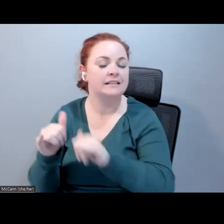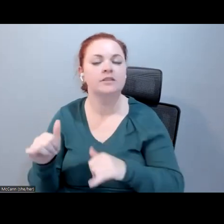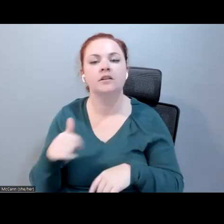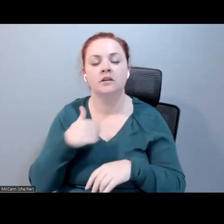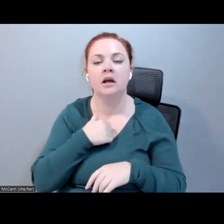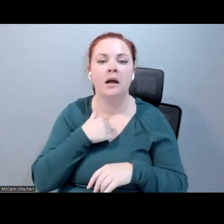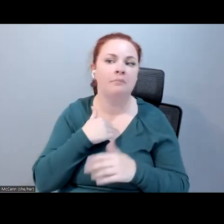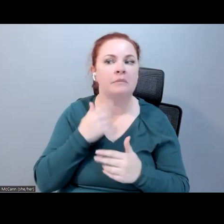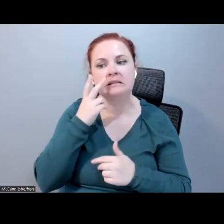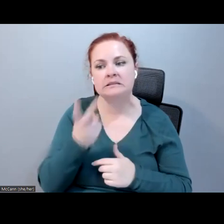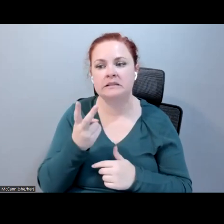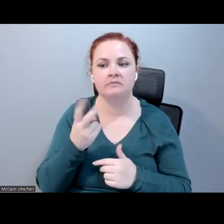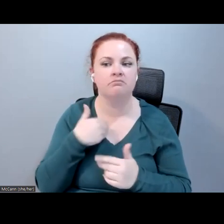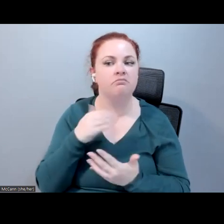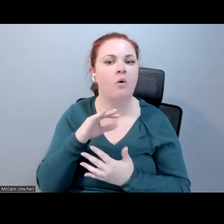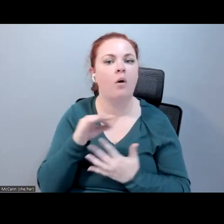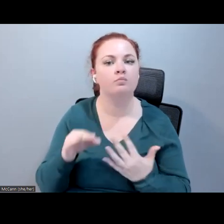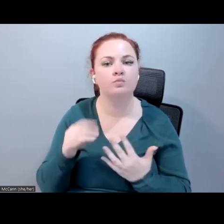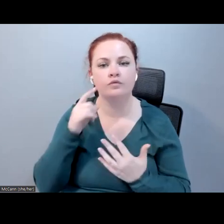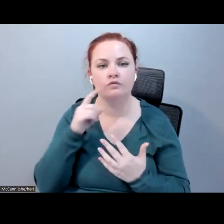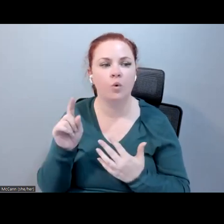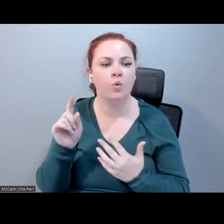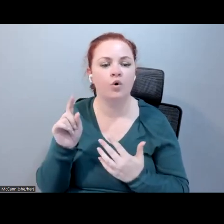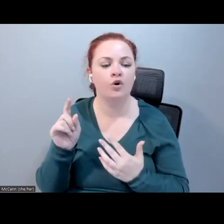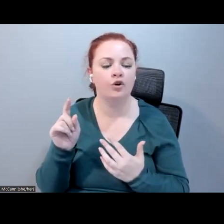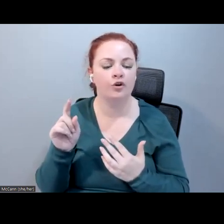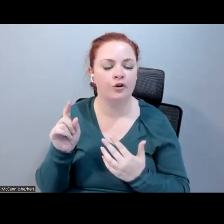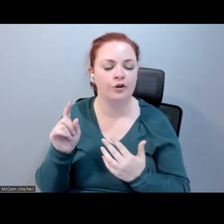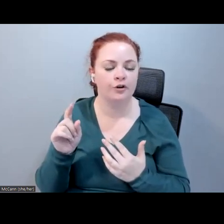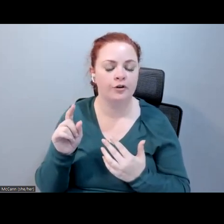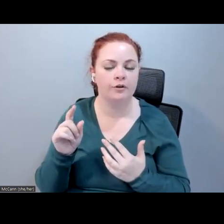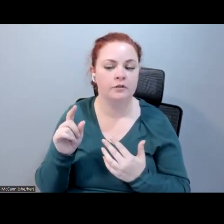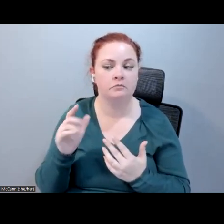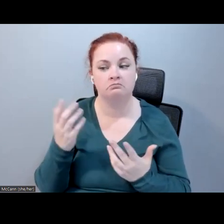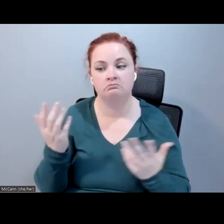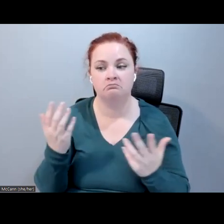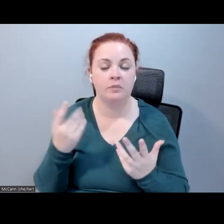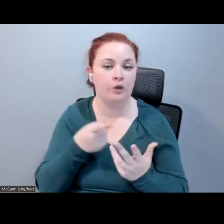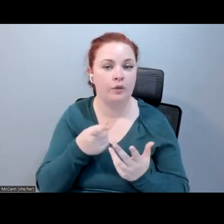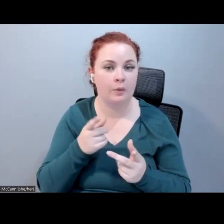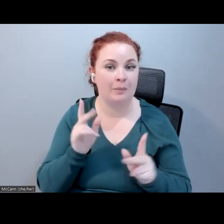maybe options for, either people that are designated in this room